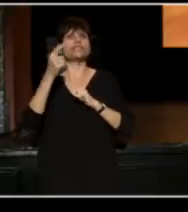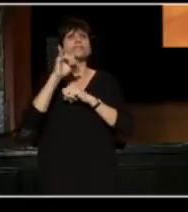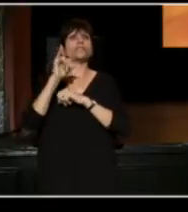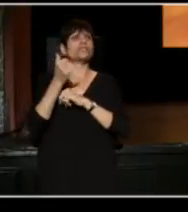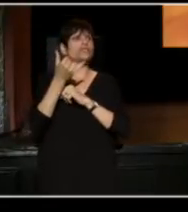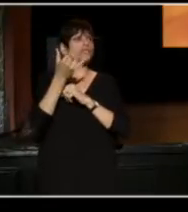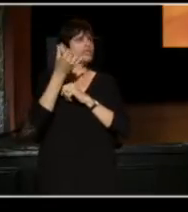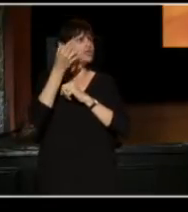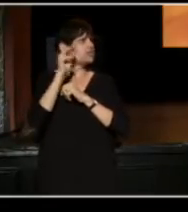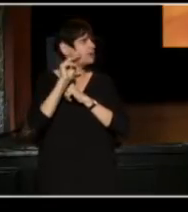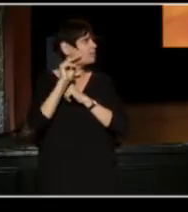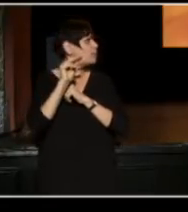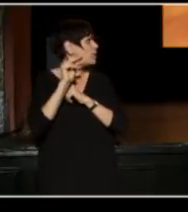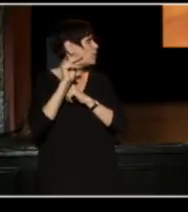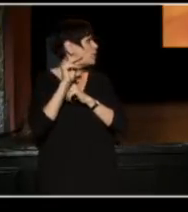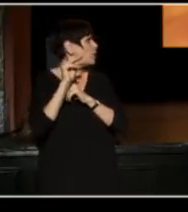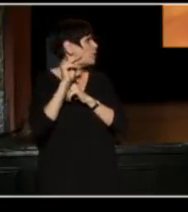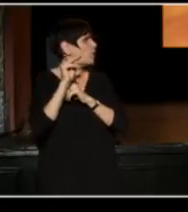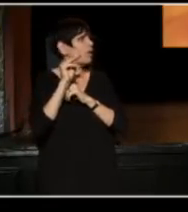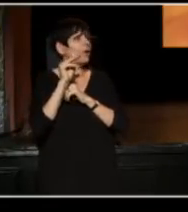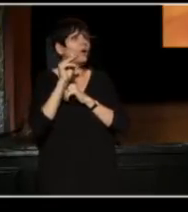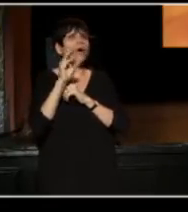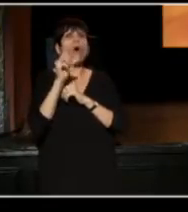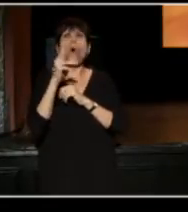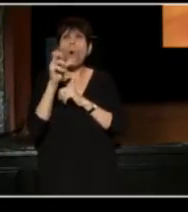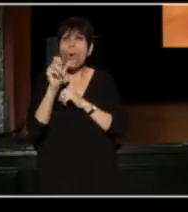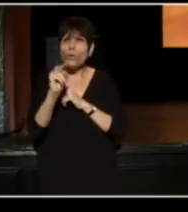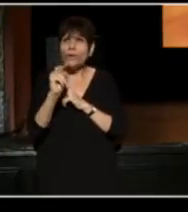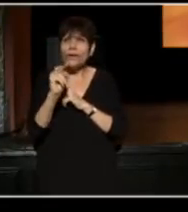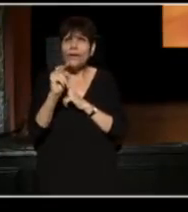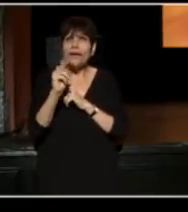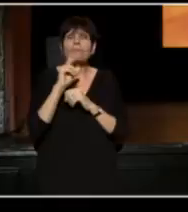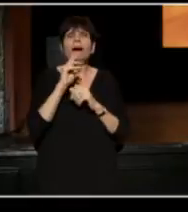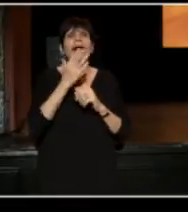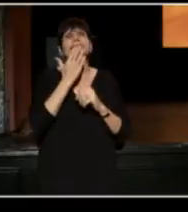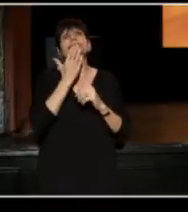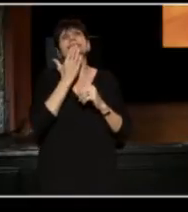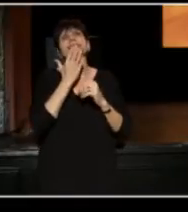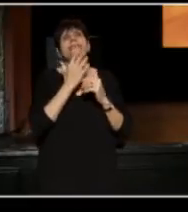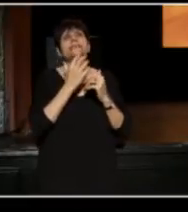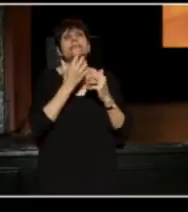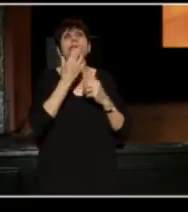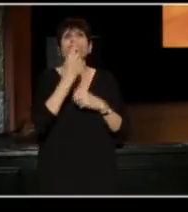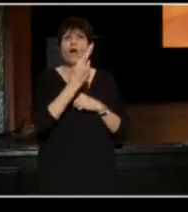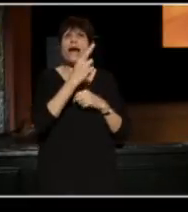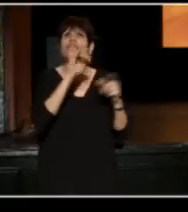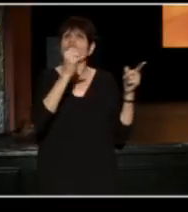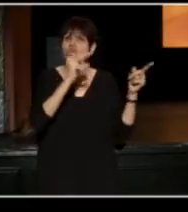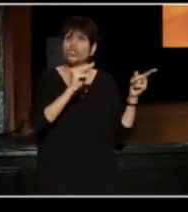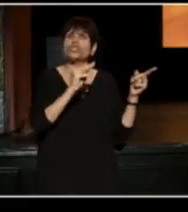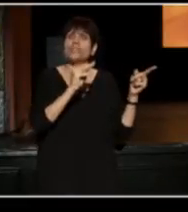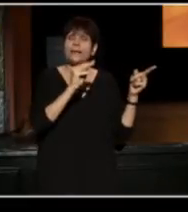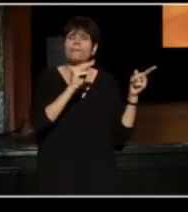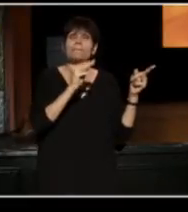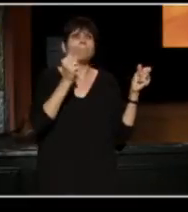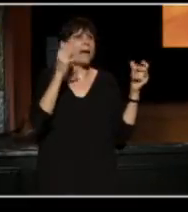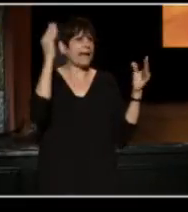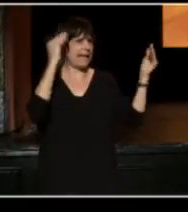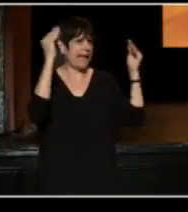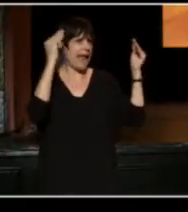my dear friend and a man I most admire. Jim's worn my hats in his career, he started as an actor,